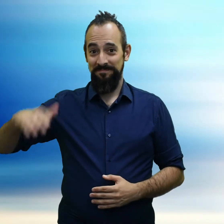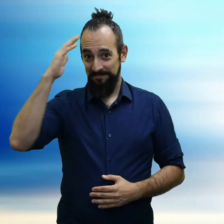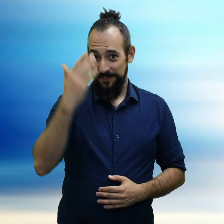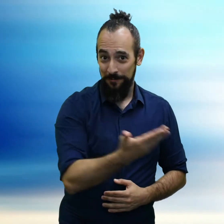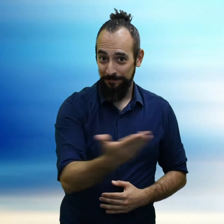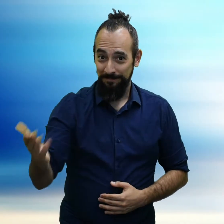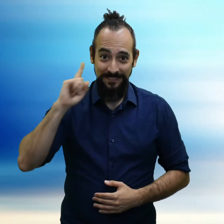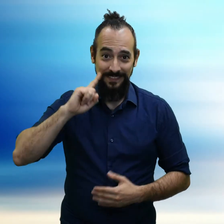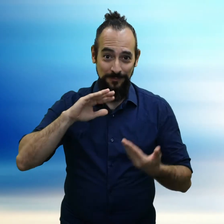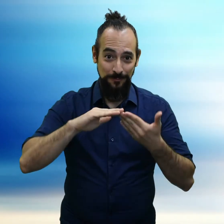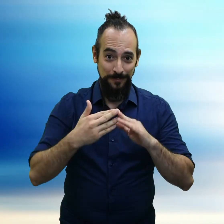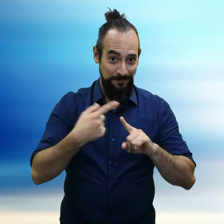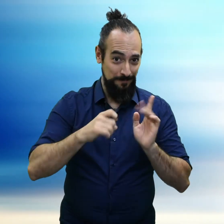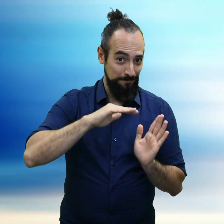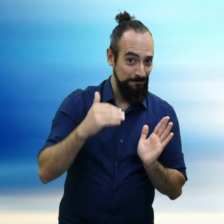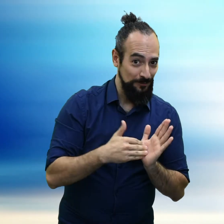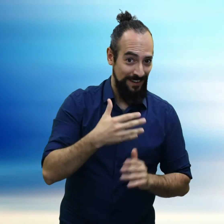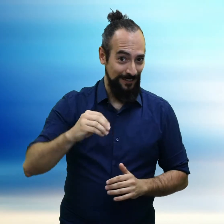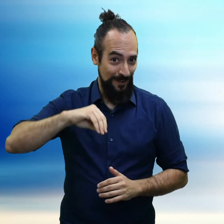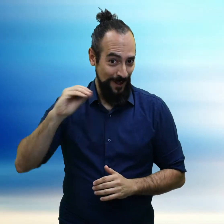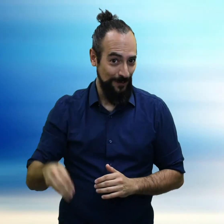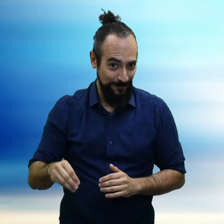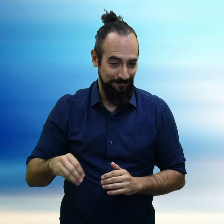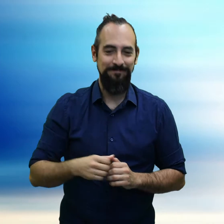Hello everyone in the Deaf Community of Montreal and Ottawa!